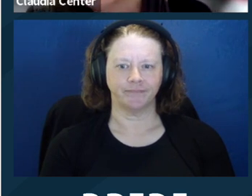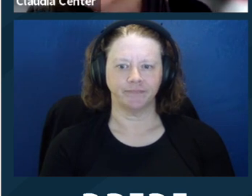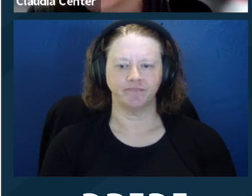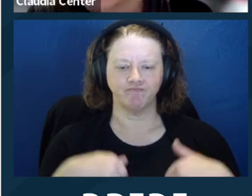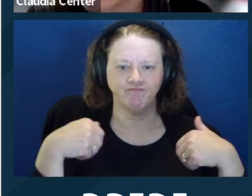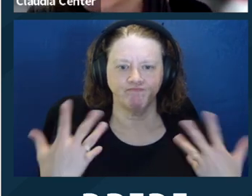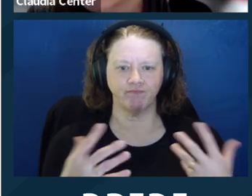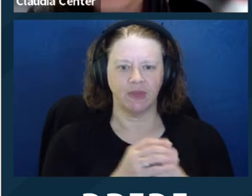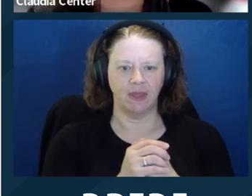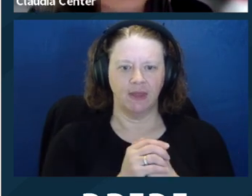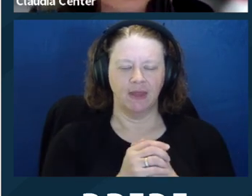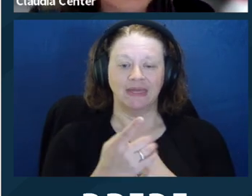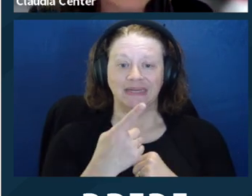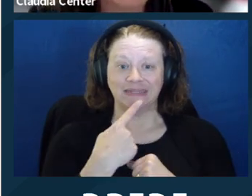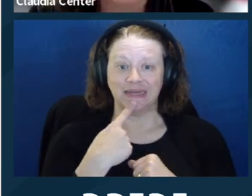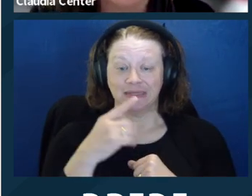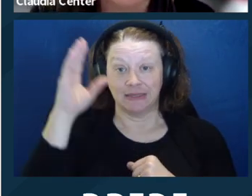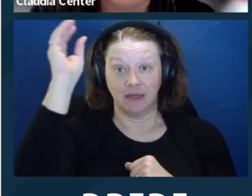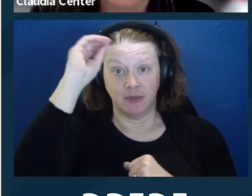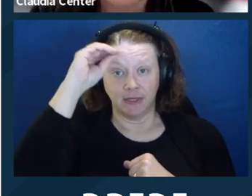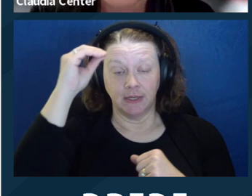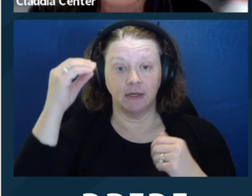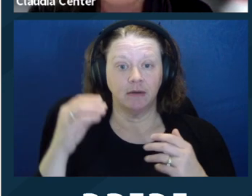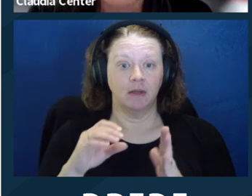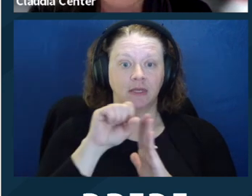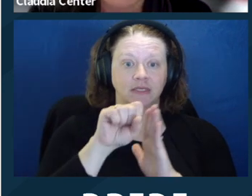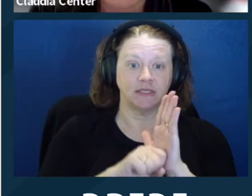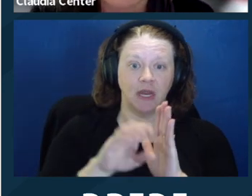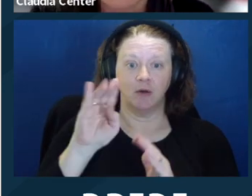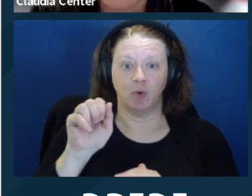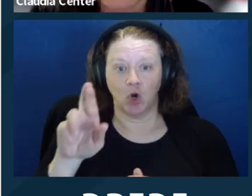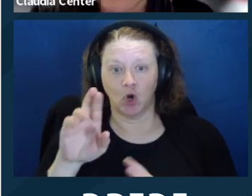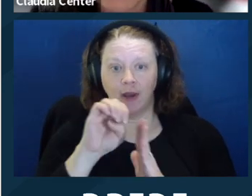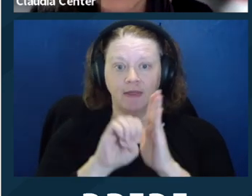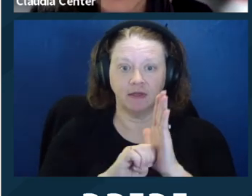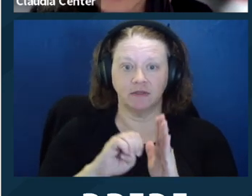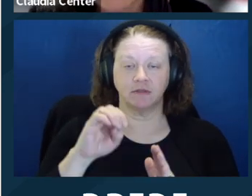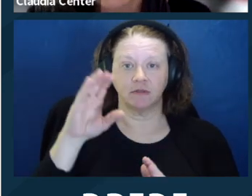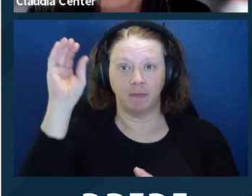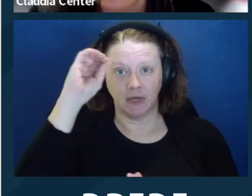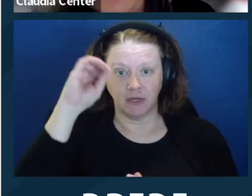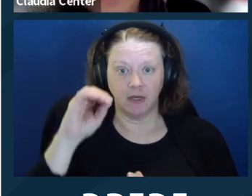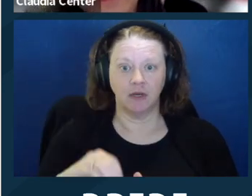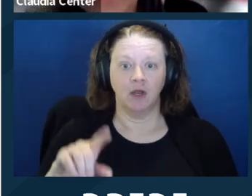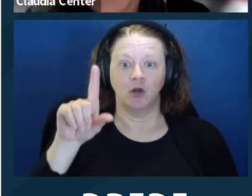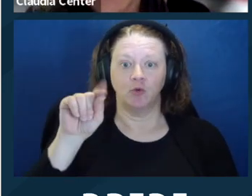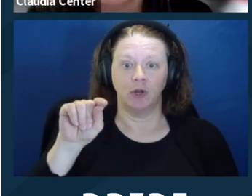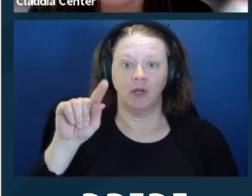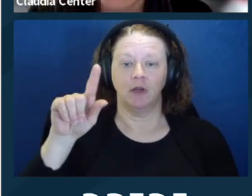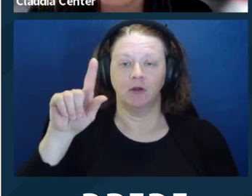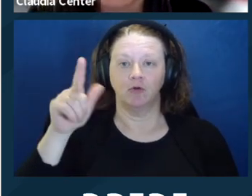2021‑207 says that this advanced consent is revocable if the client retains the legal